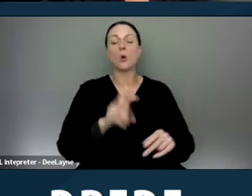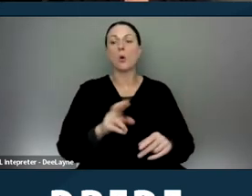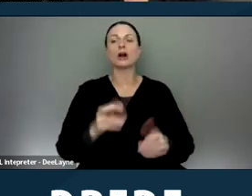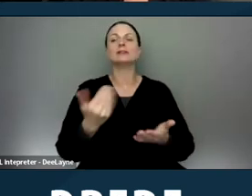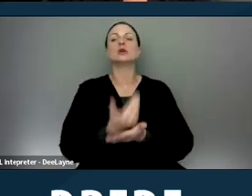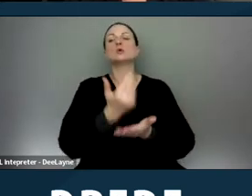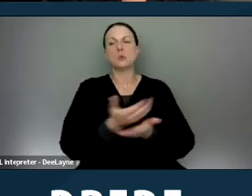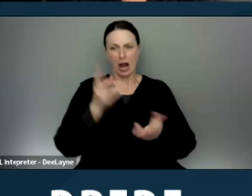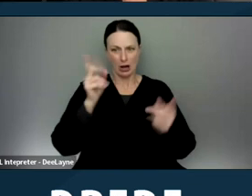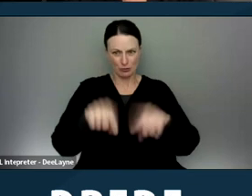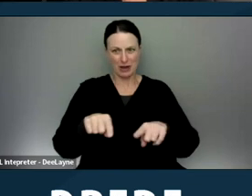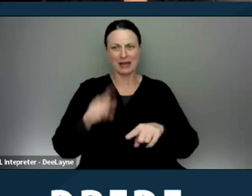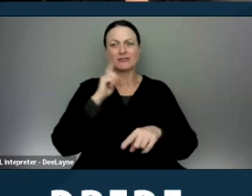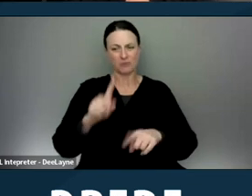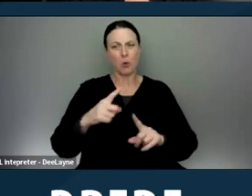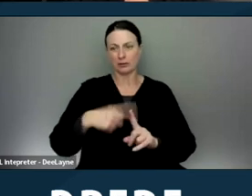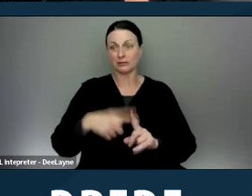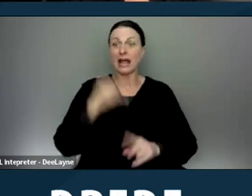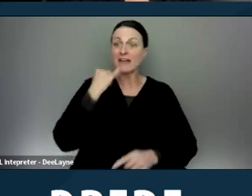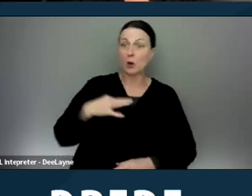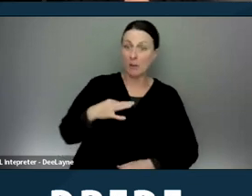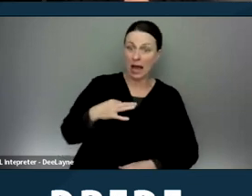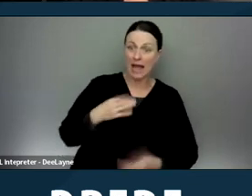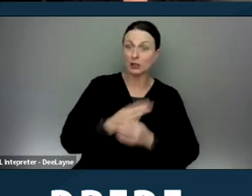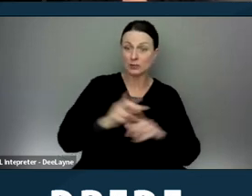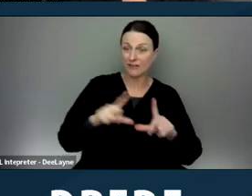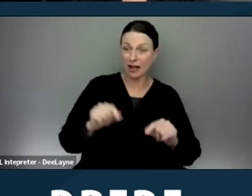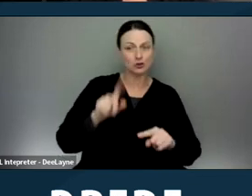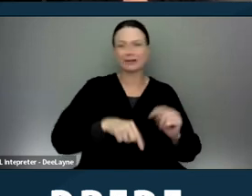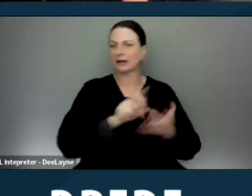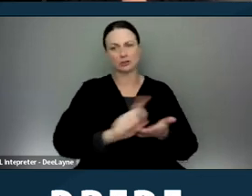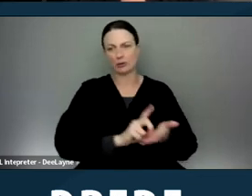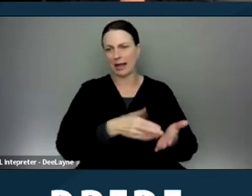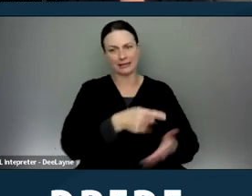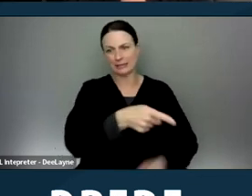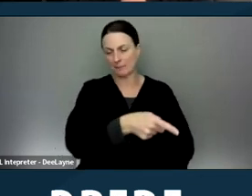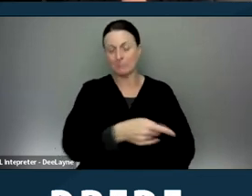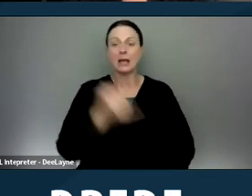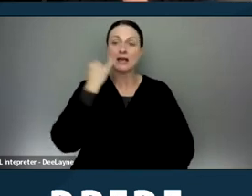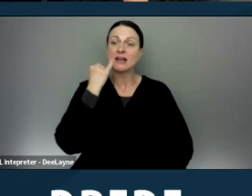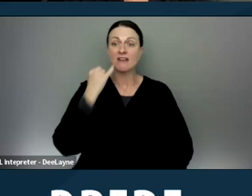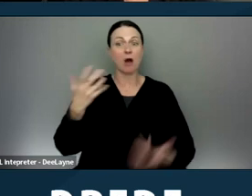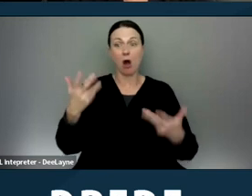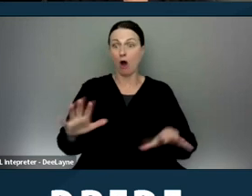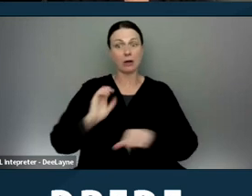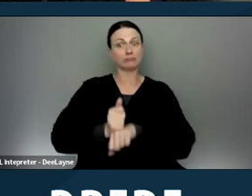So if somebody's applying for housing and using a voucher, you cannot discriminate against them. If someone's an in-place tenant